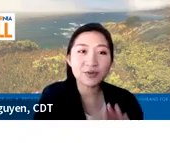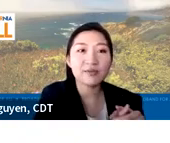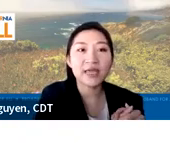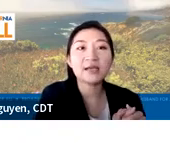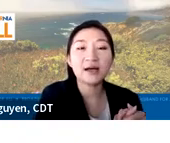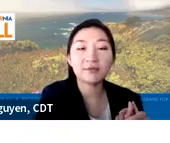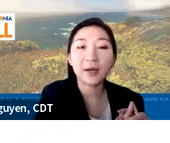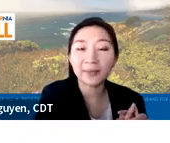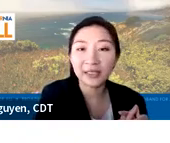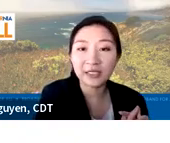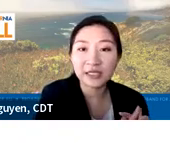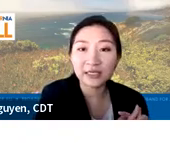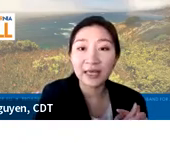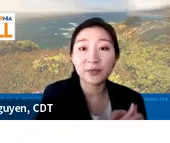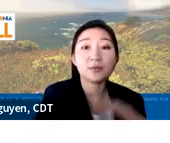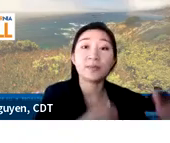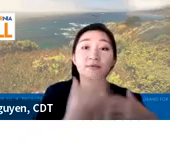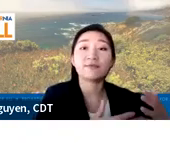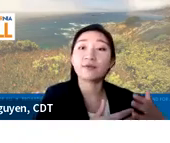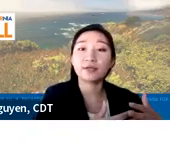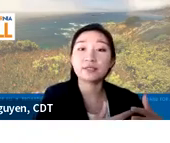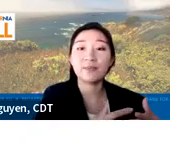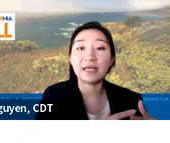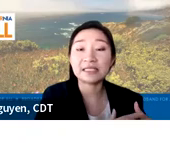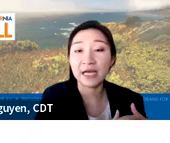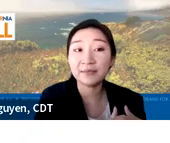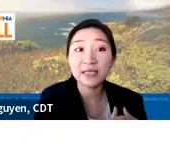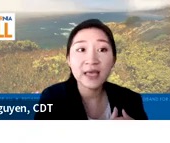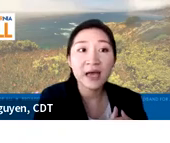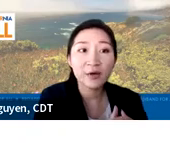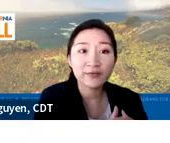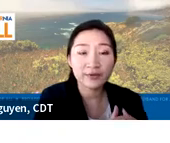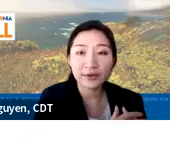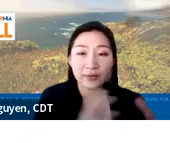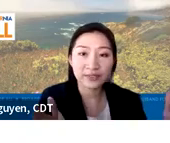show here the 8 of our population that we will be referring to many times over the